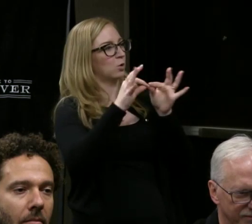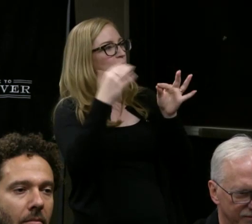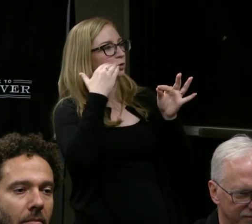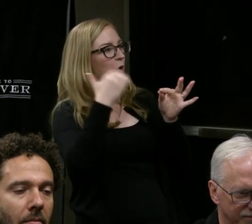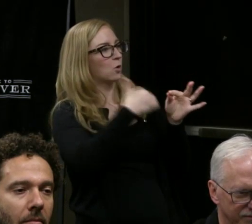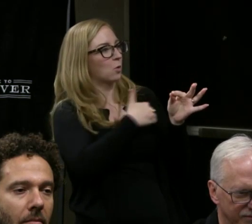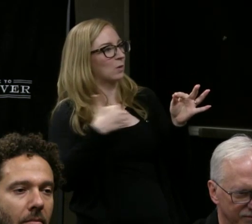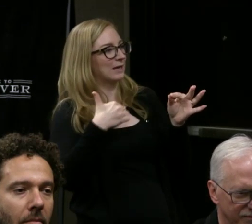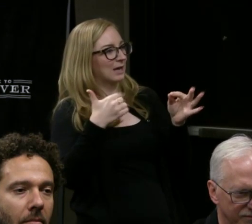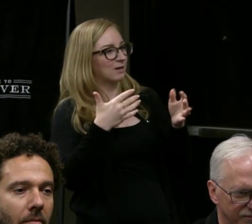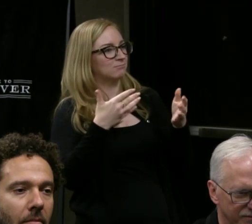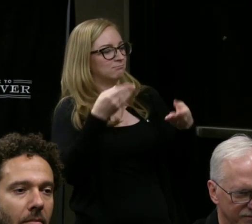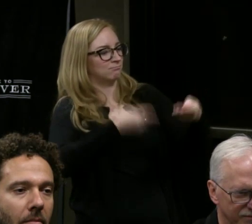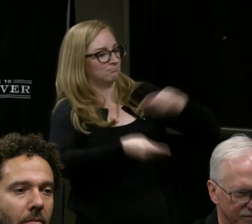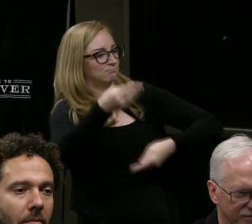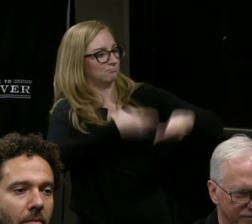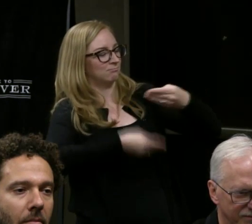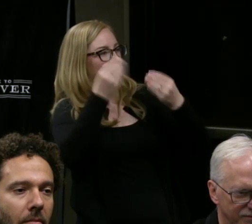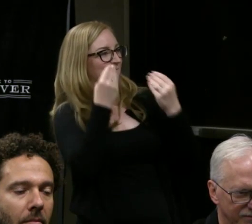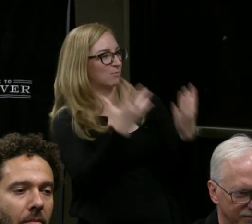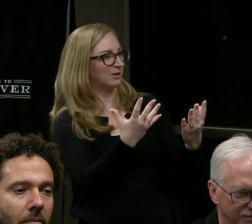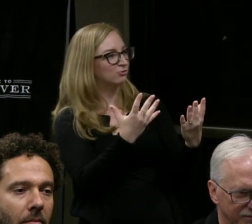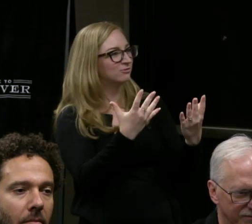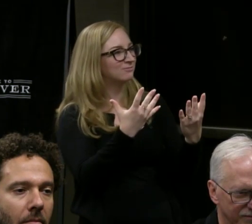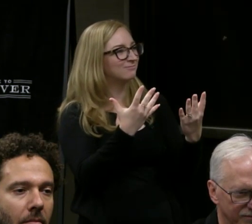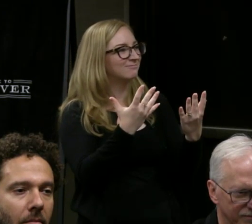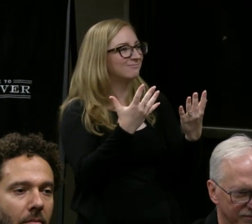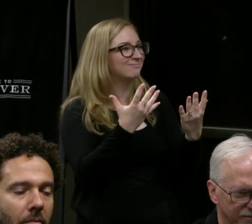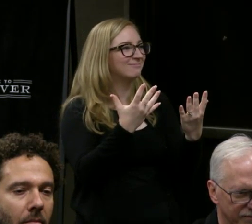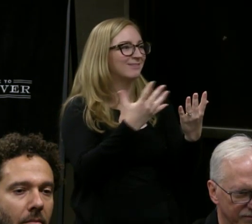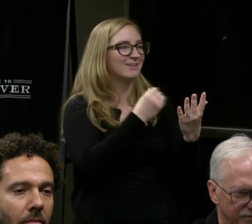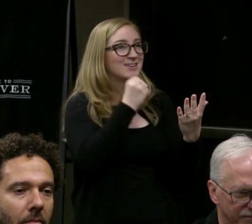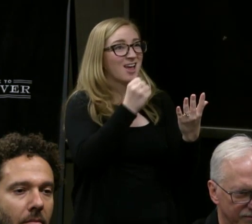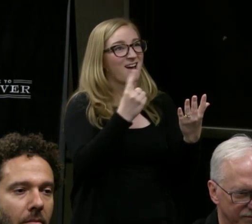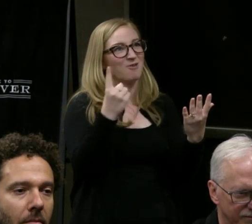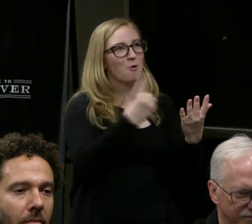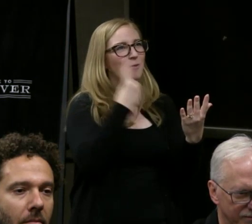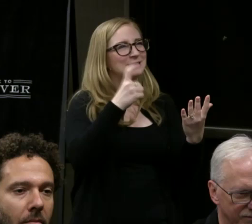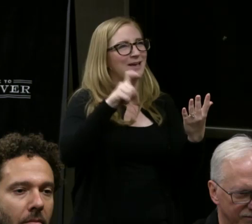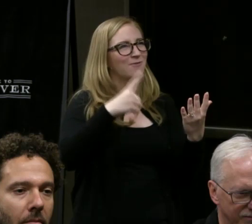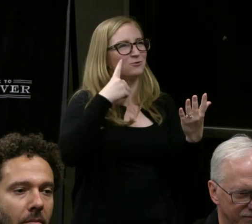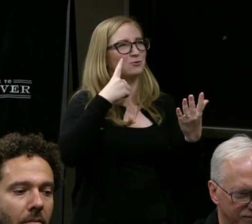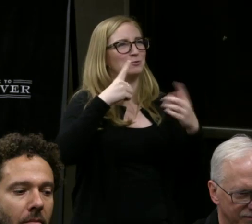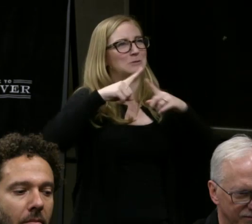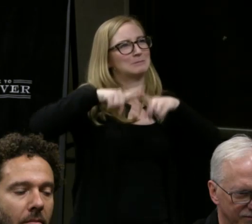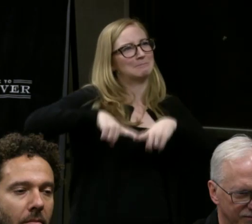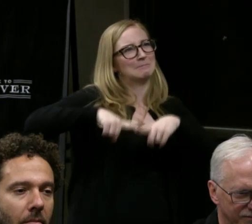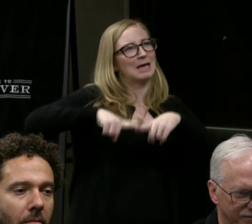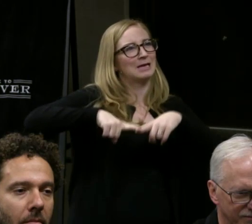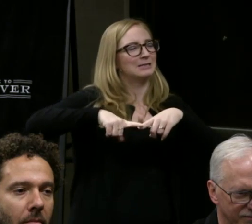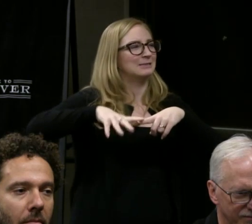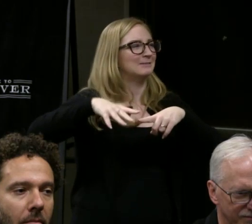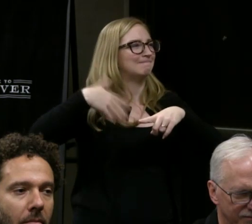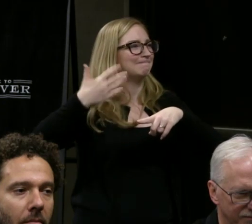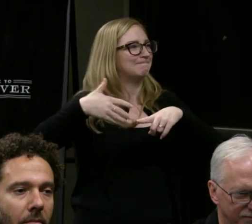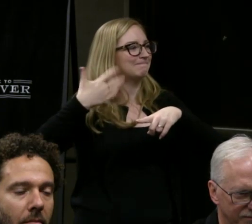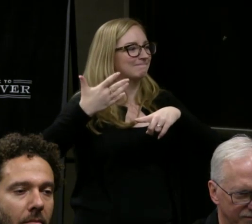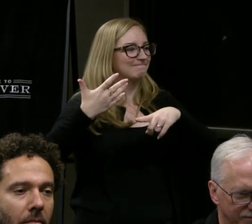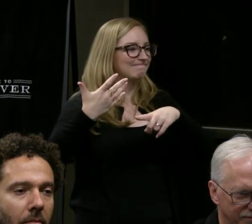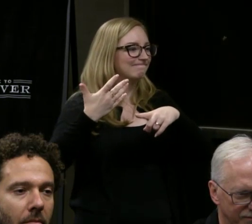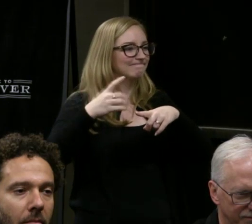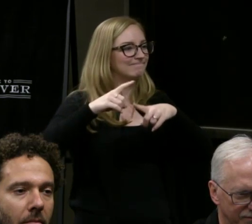with one another and not always have to rely on our deaf colleagues.